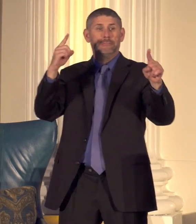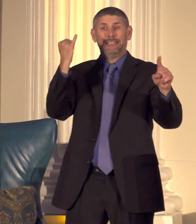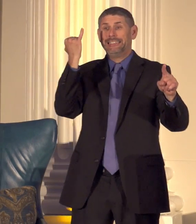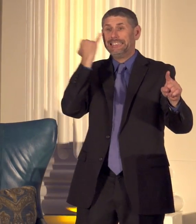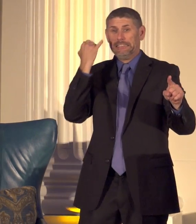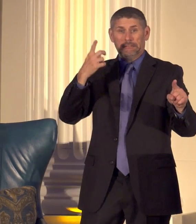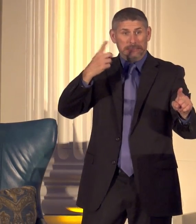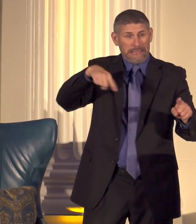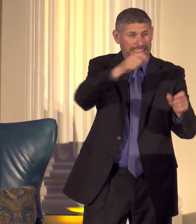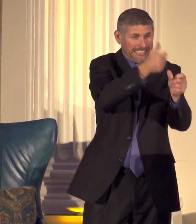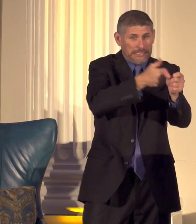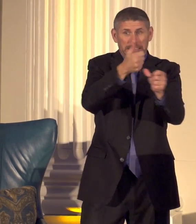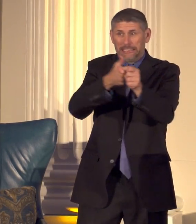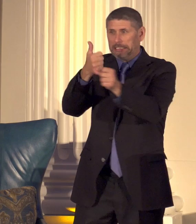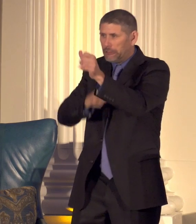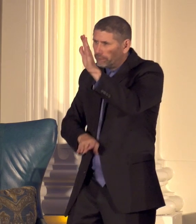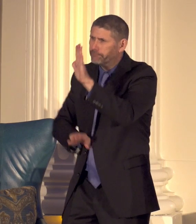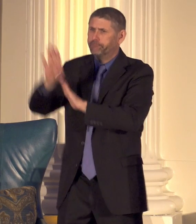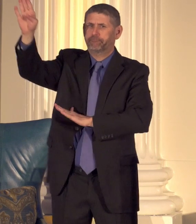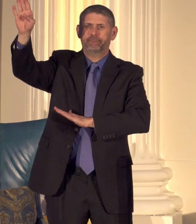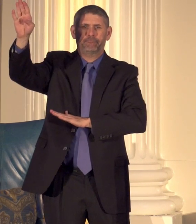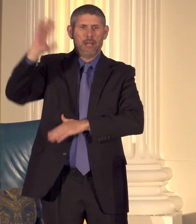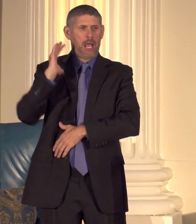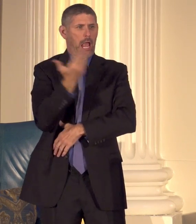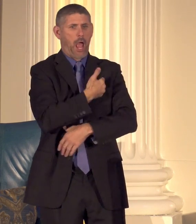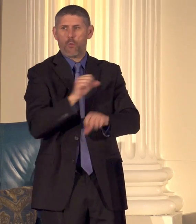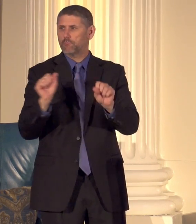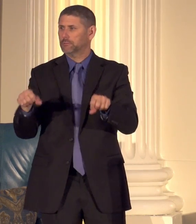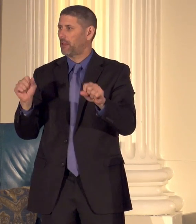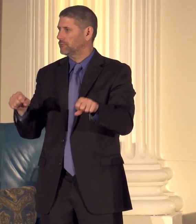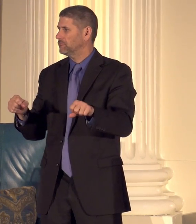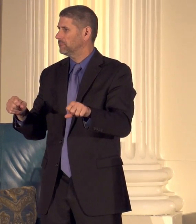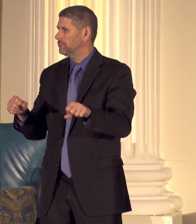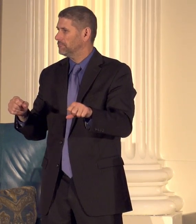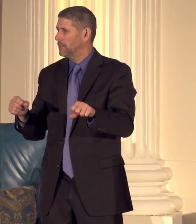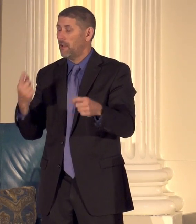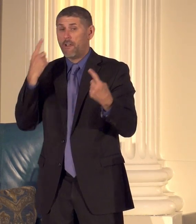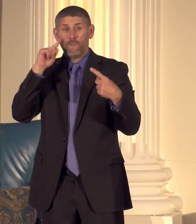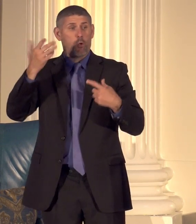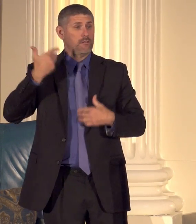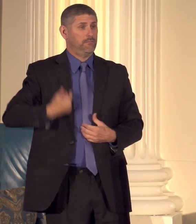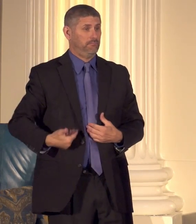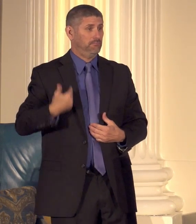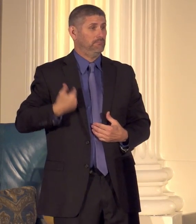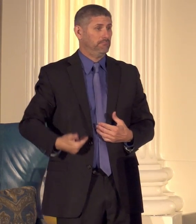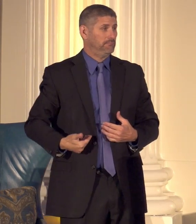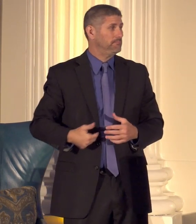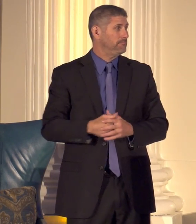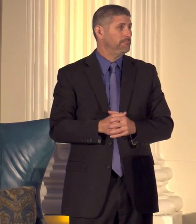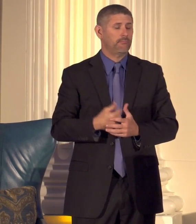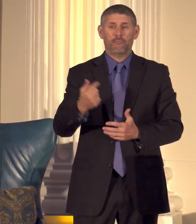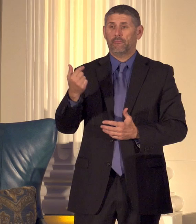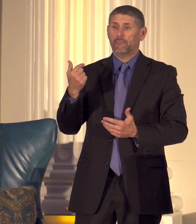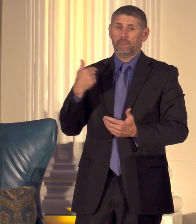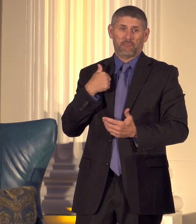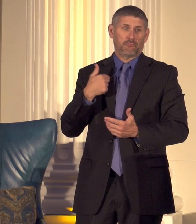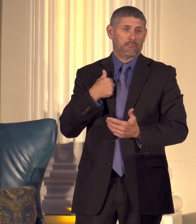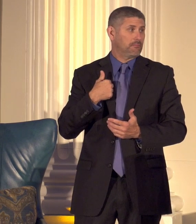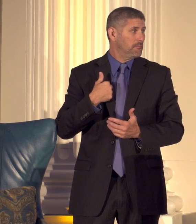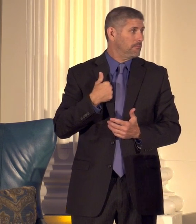reach our potential now for me I be you know I feel that that's part of the